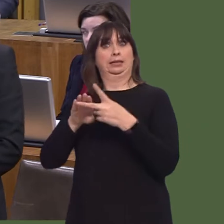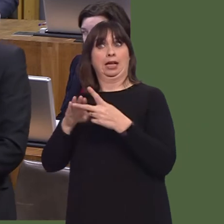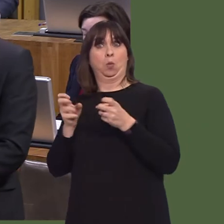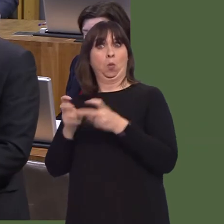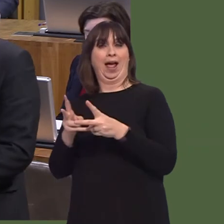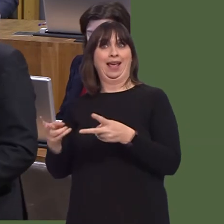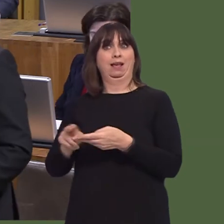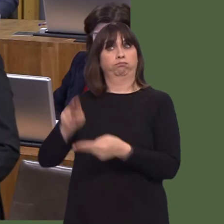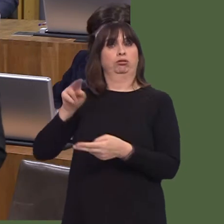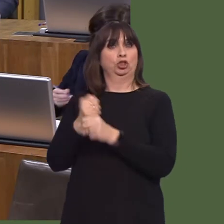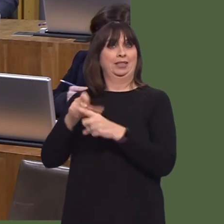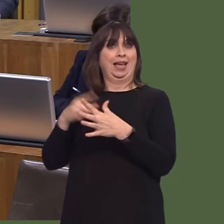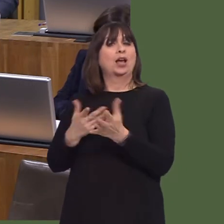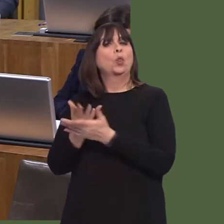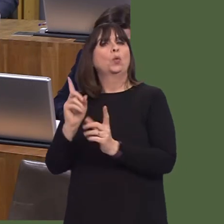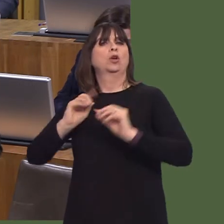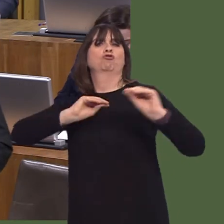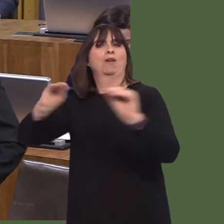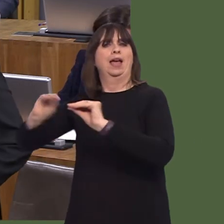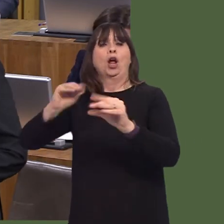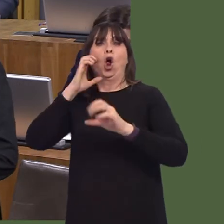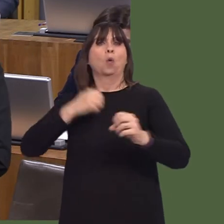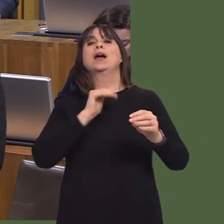But in the community of Bynea, just outside of Llanelli, they've been treated appallingly by BT Openreach.